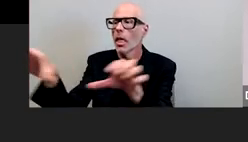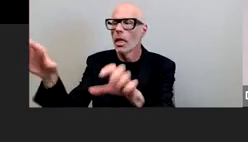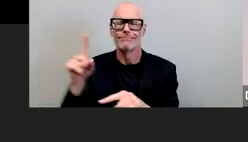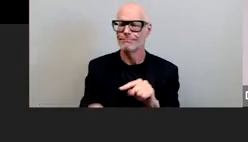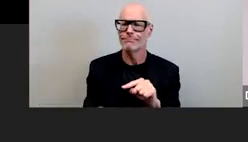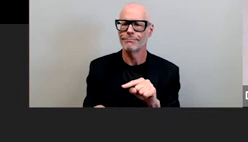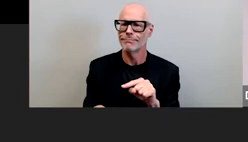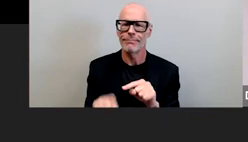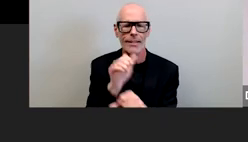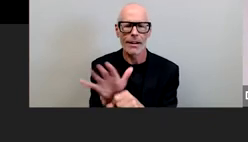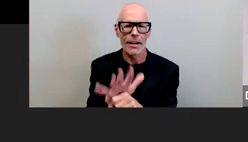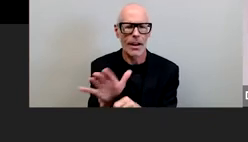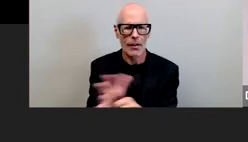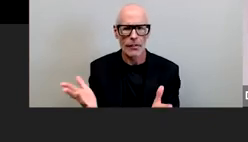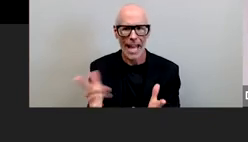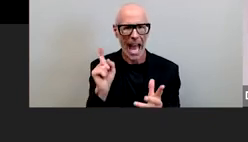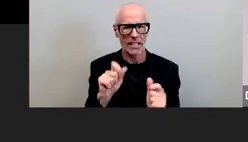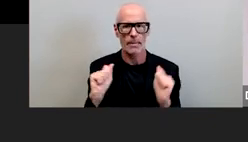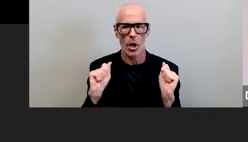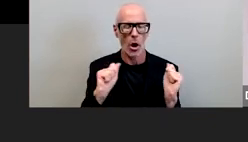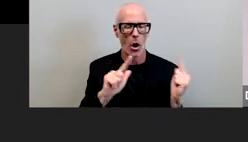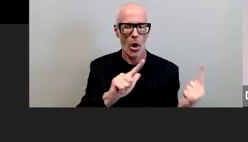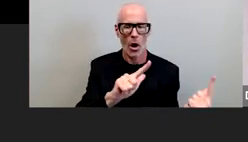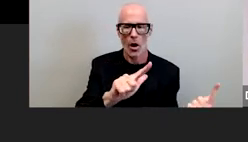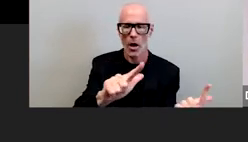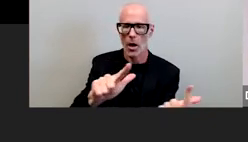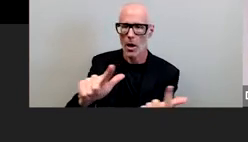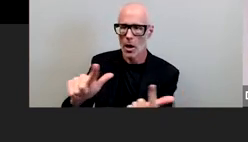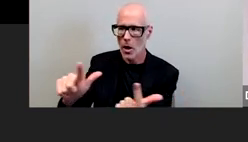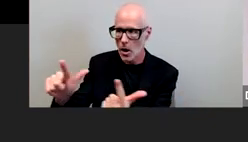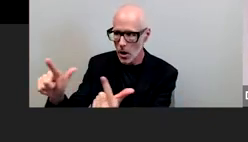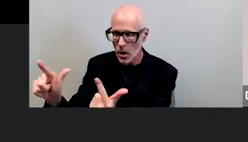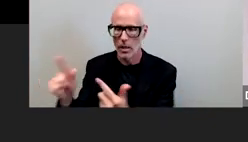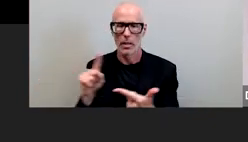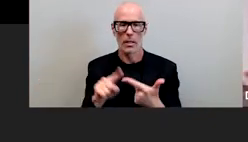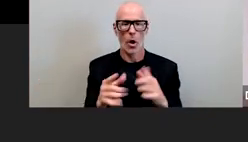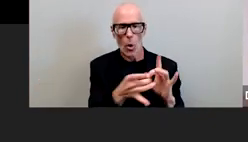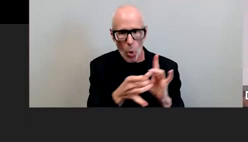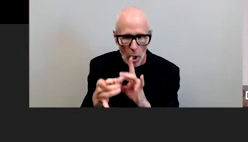it's not enough has to be everybody has to be coordinated integrated across the curriculum